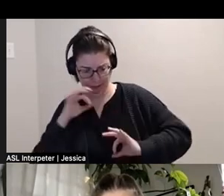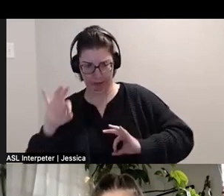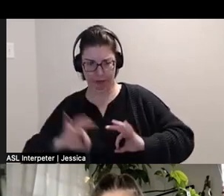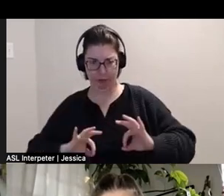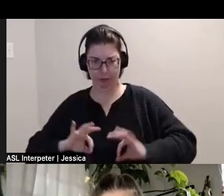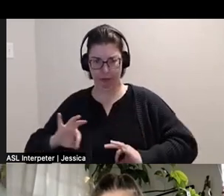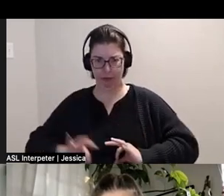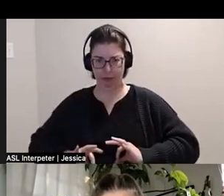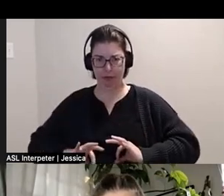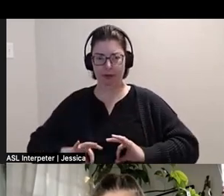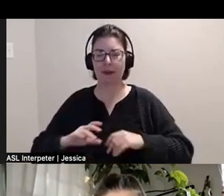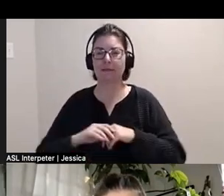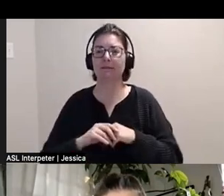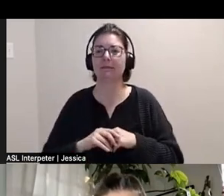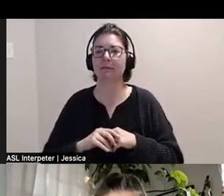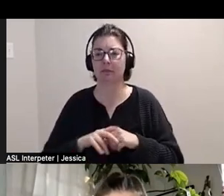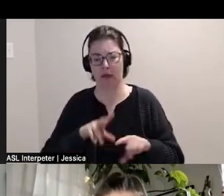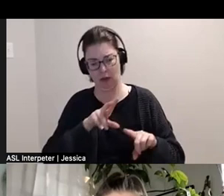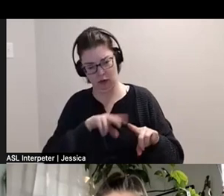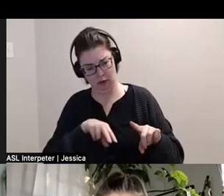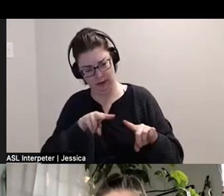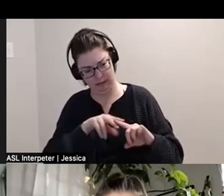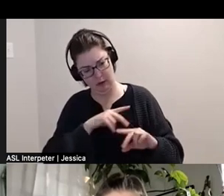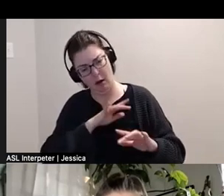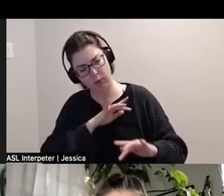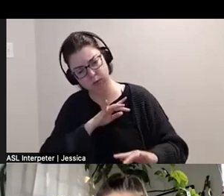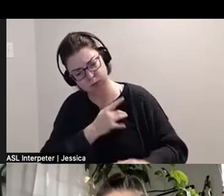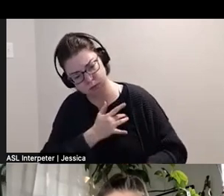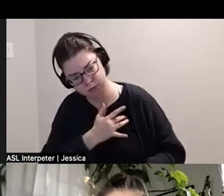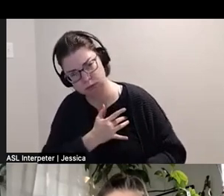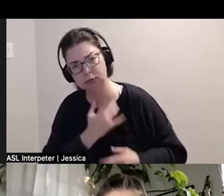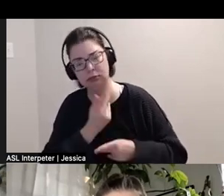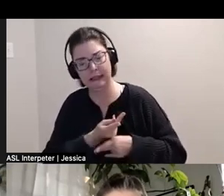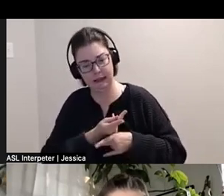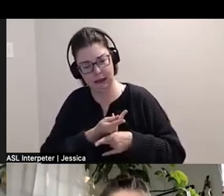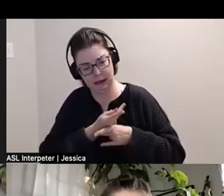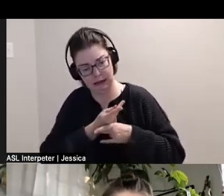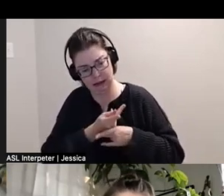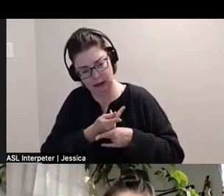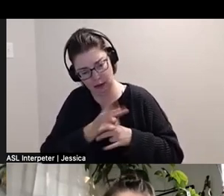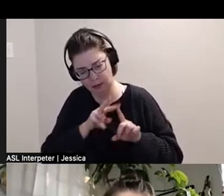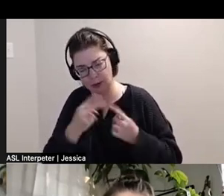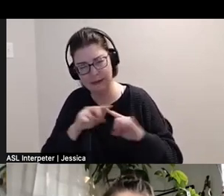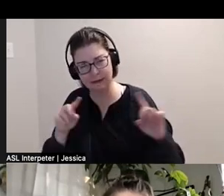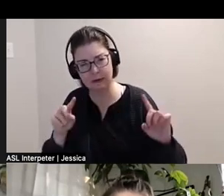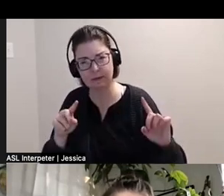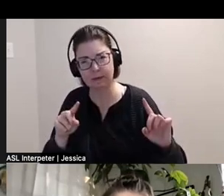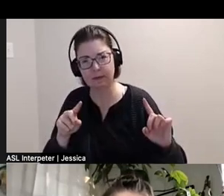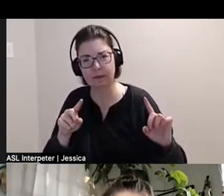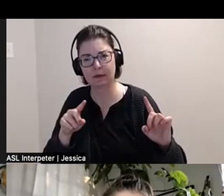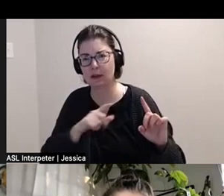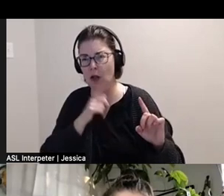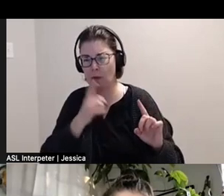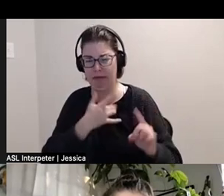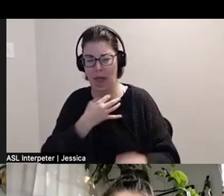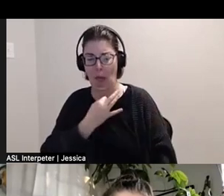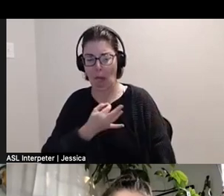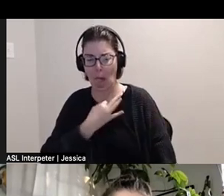but with look upon it like with tenderness and with care. And, and not, not with like disgust or abject.